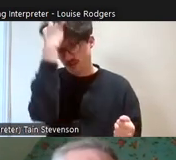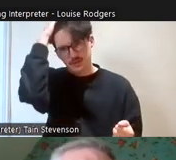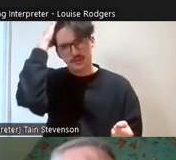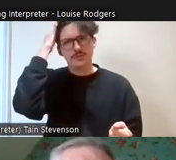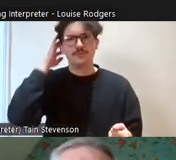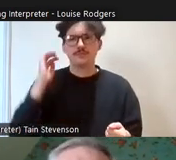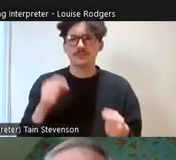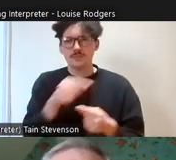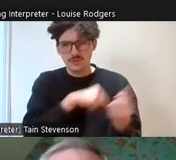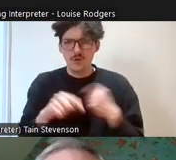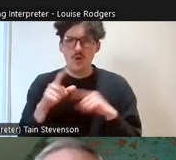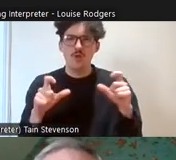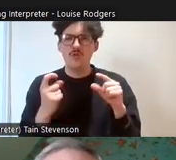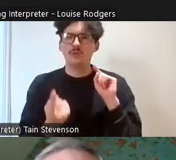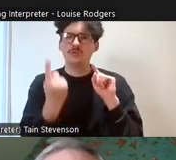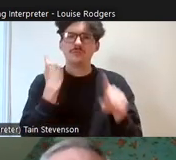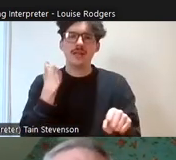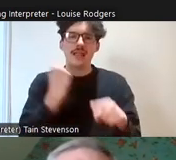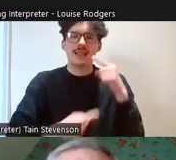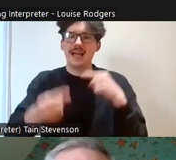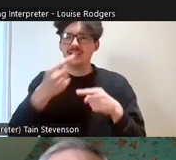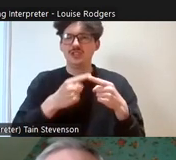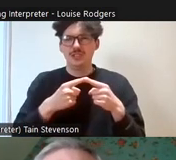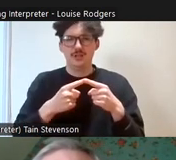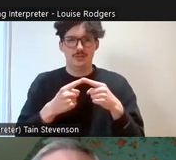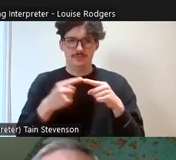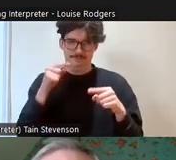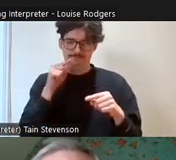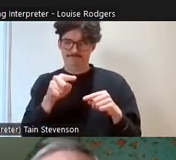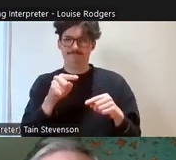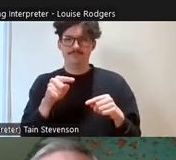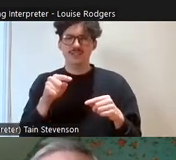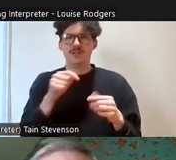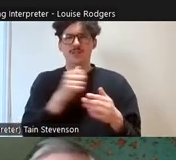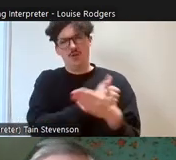year, every year we're getting amazing selection, we never have to use library photos or anything,